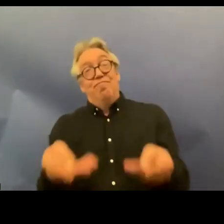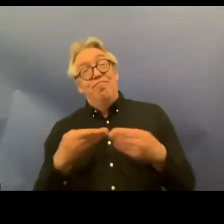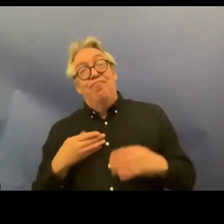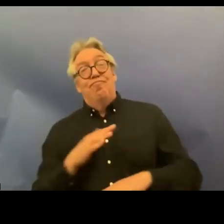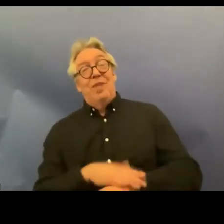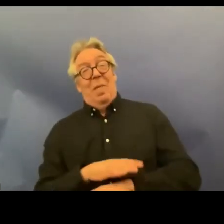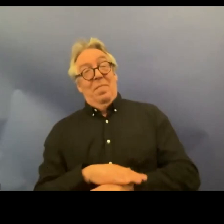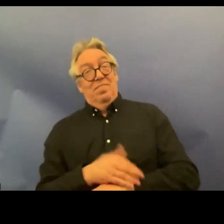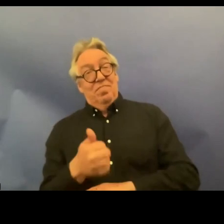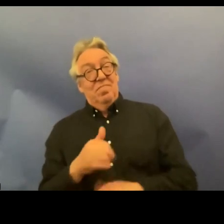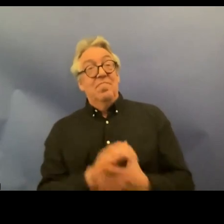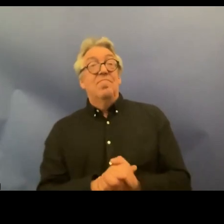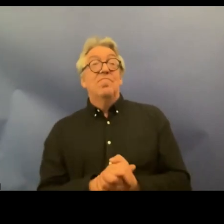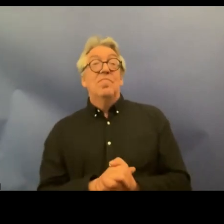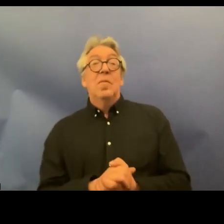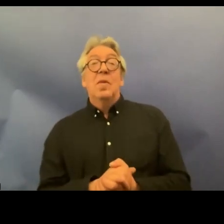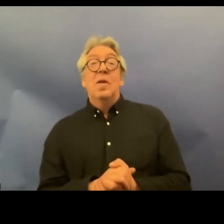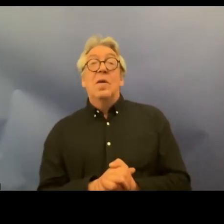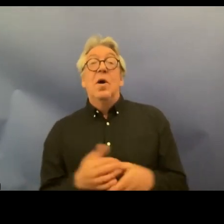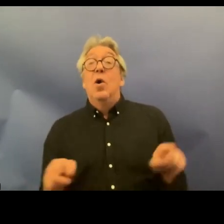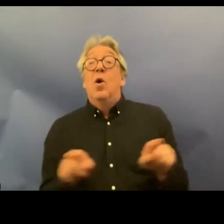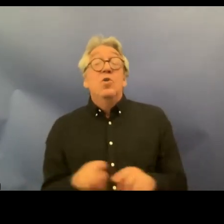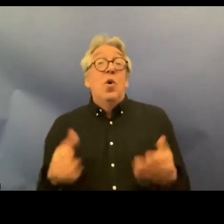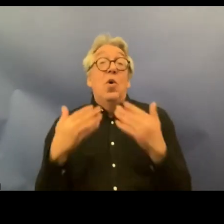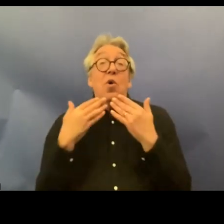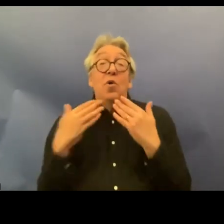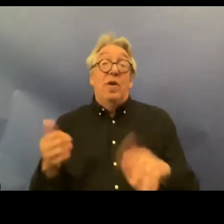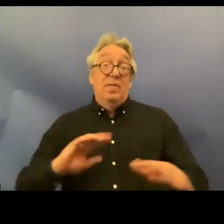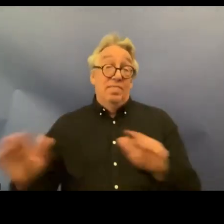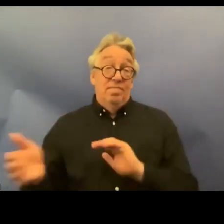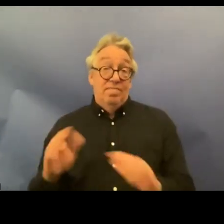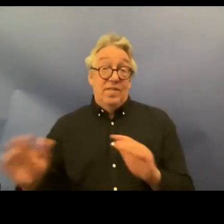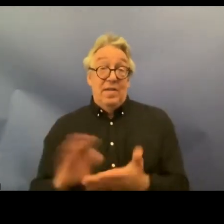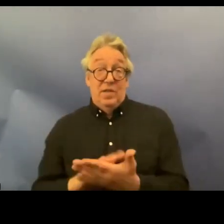today and even thanks to the sign language